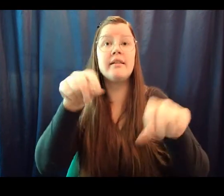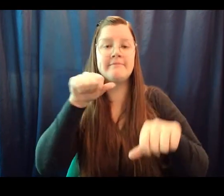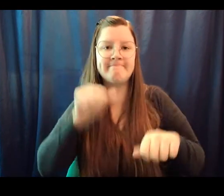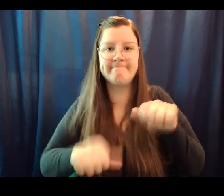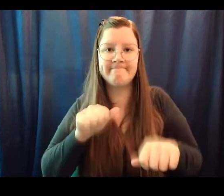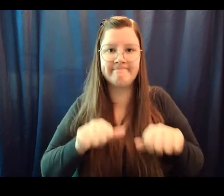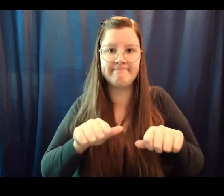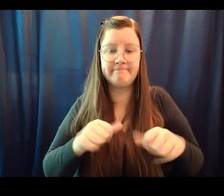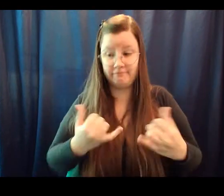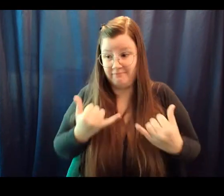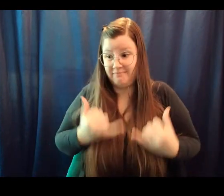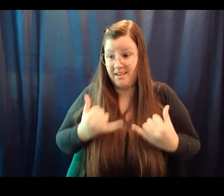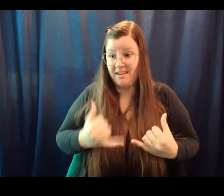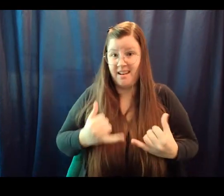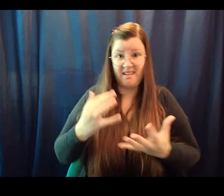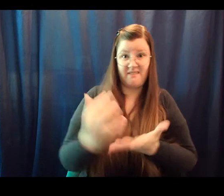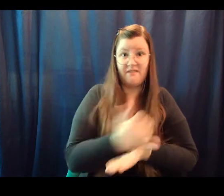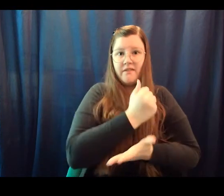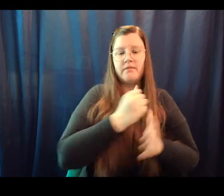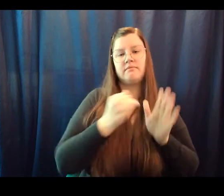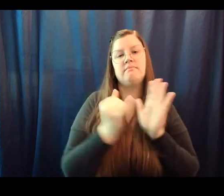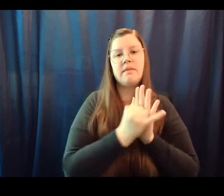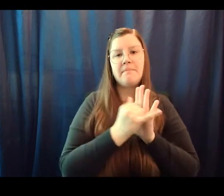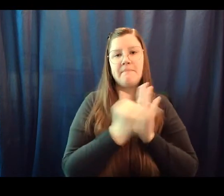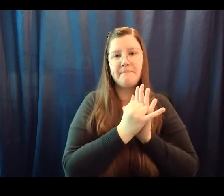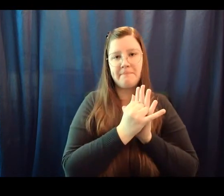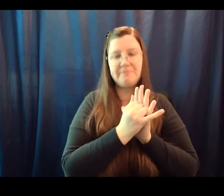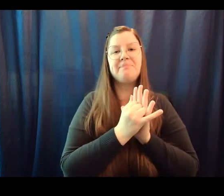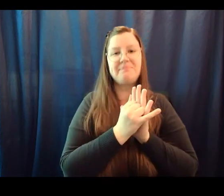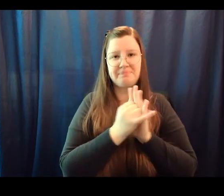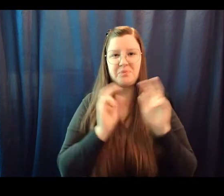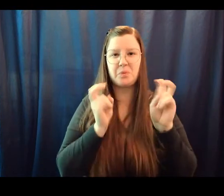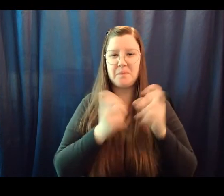Do you know this Friday February 26th is the Lantern Festival,